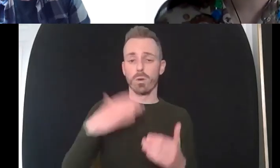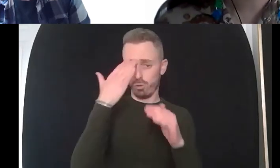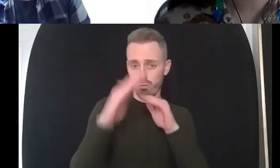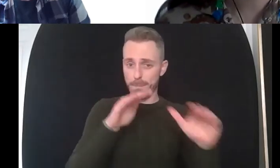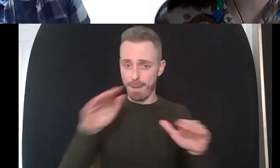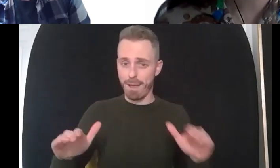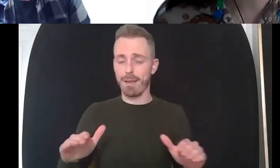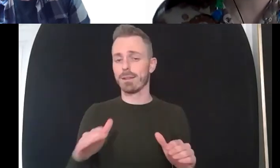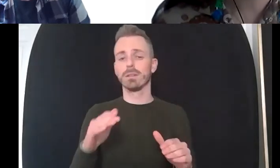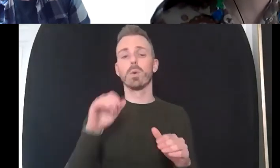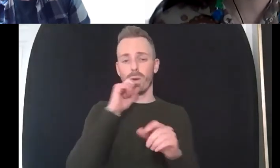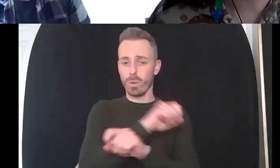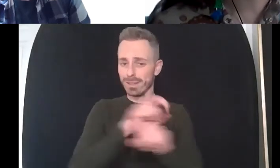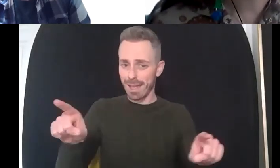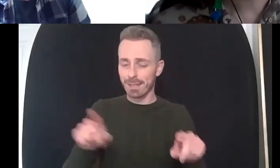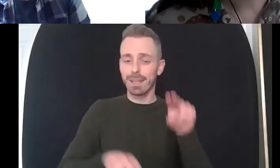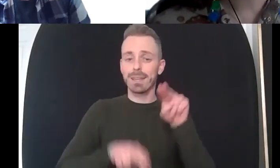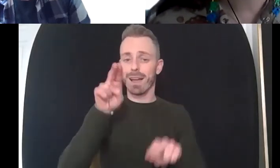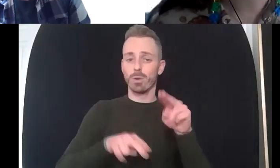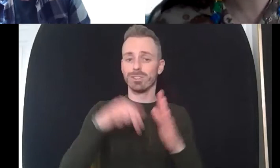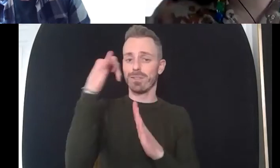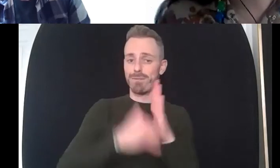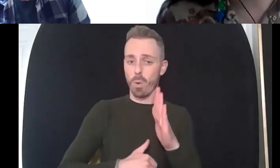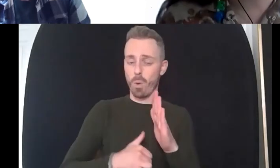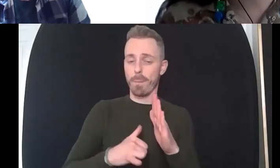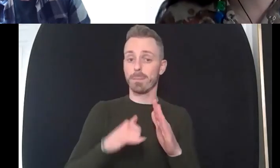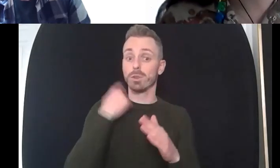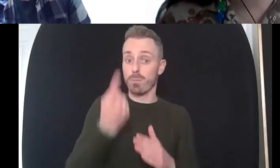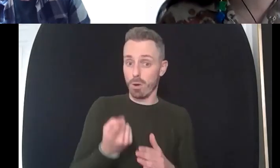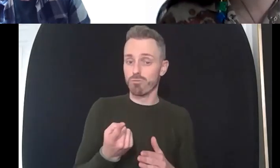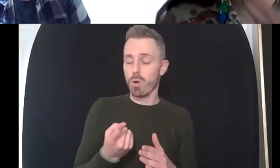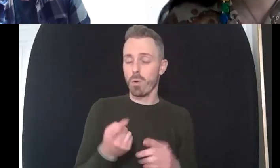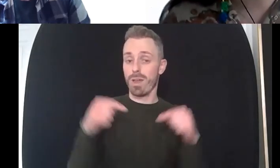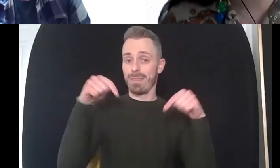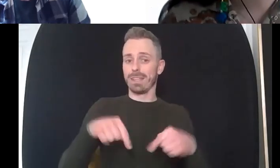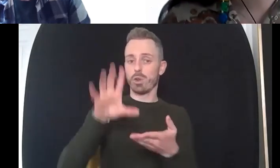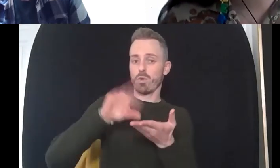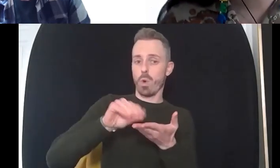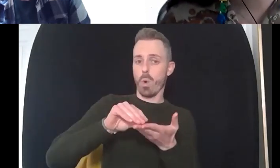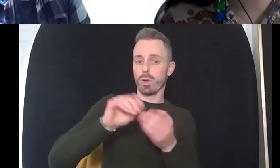out the evaluation forms tomorrow and that this uh recording will be then put onto the youtube if you